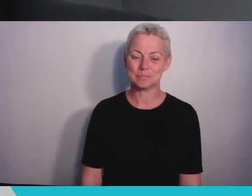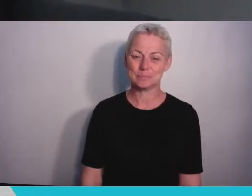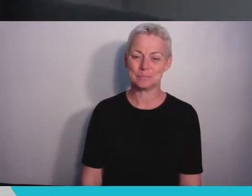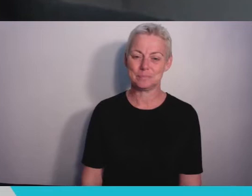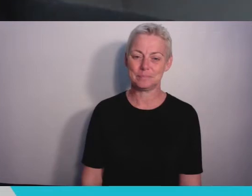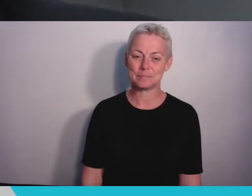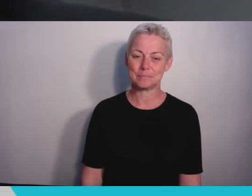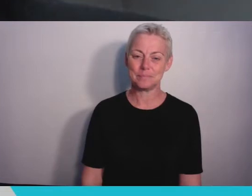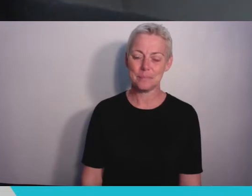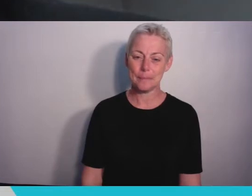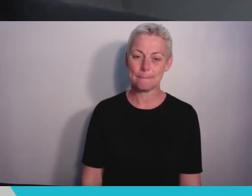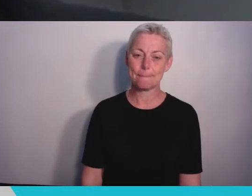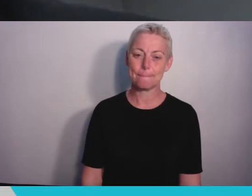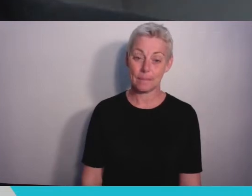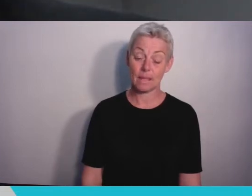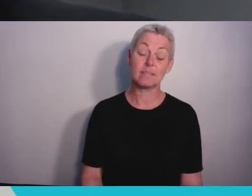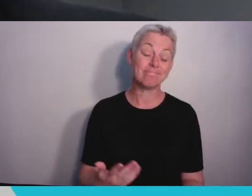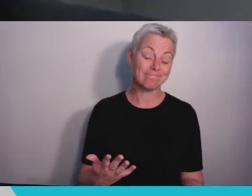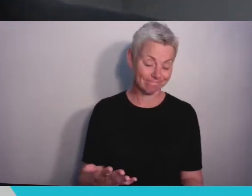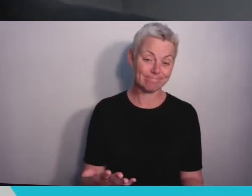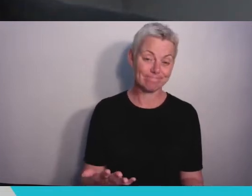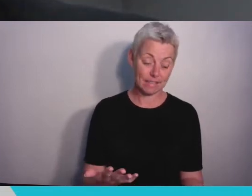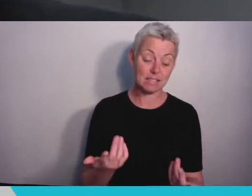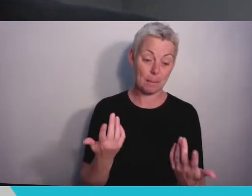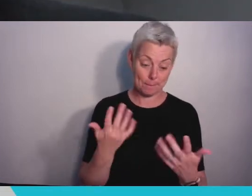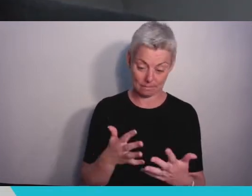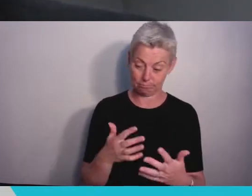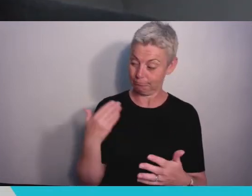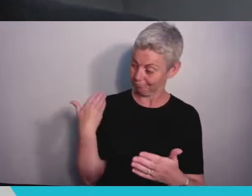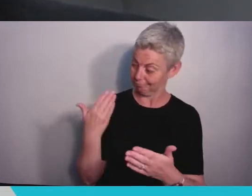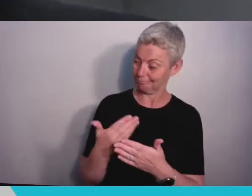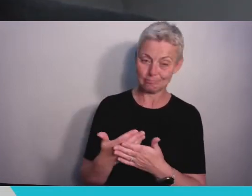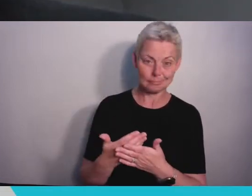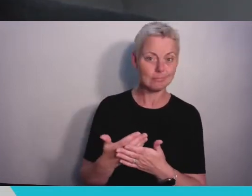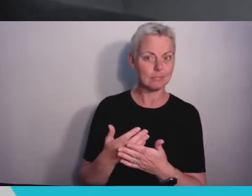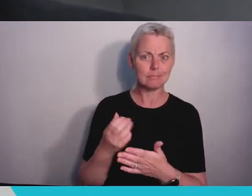unusual time and we are mindful that we cannot fully understand what it's like to be finishing